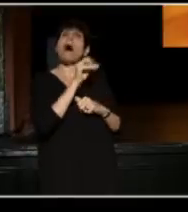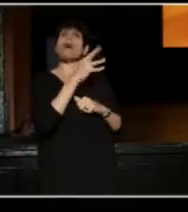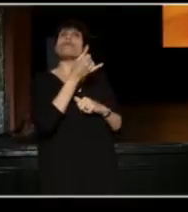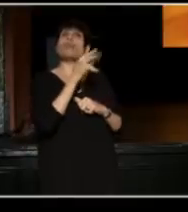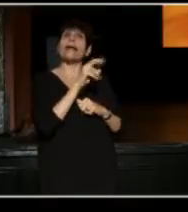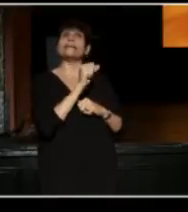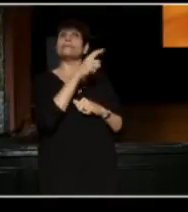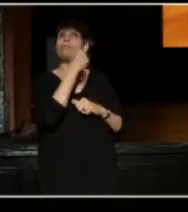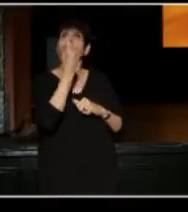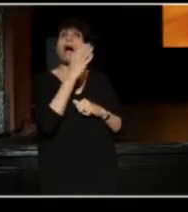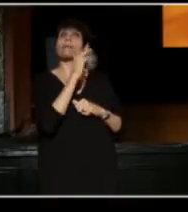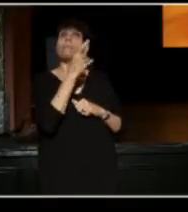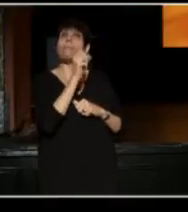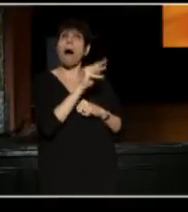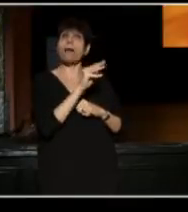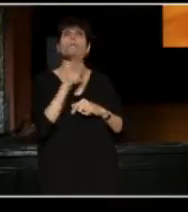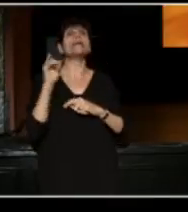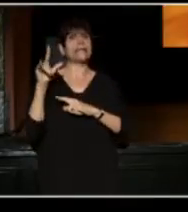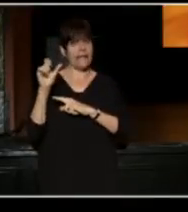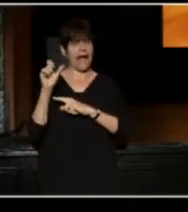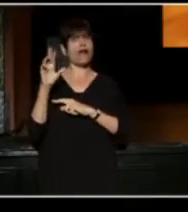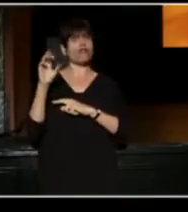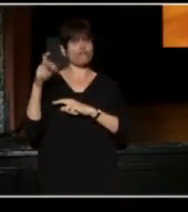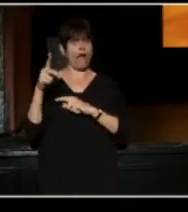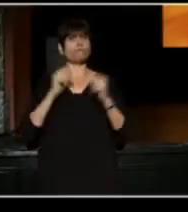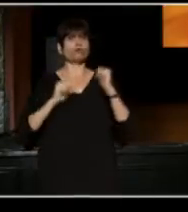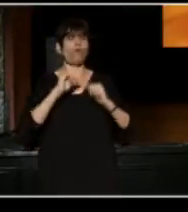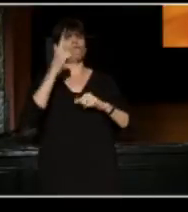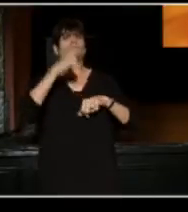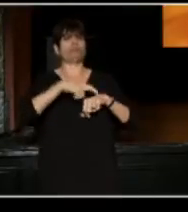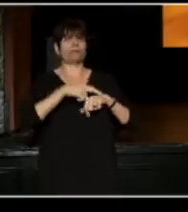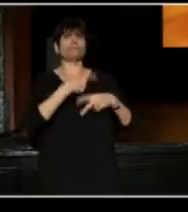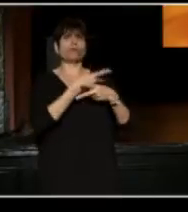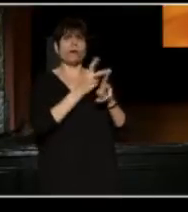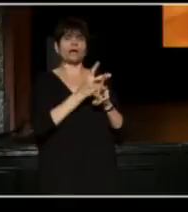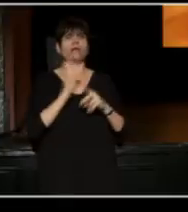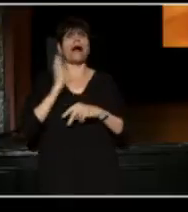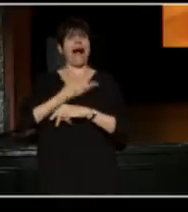had been at Yale Repertory Theater. Our publisher, Terry Nemeth,